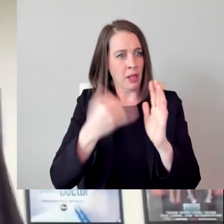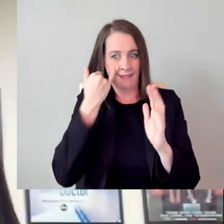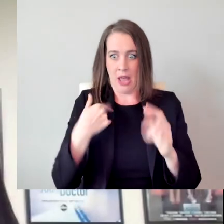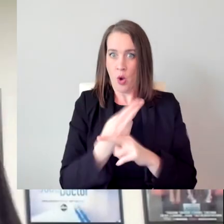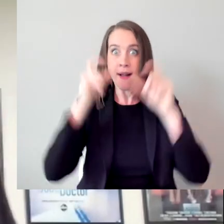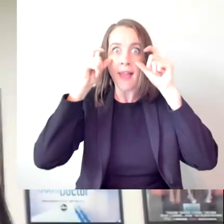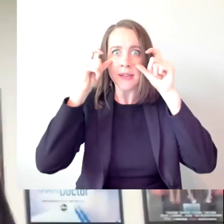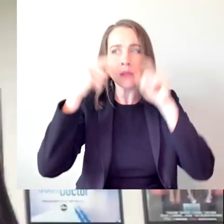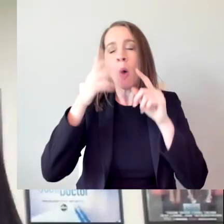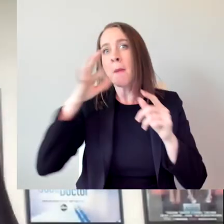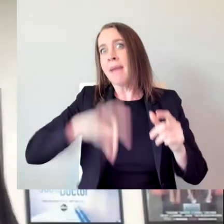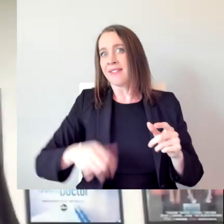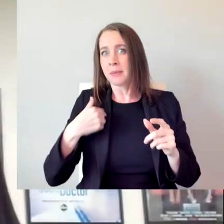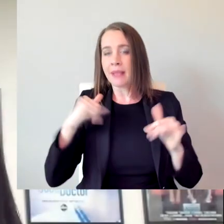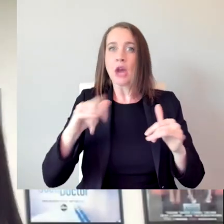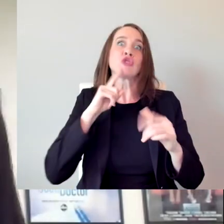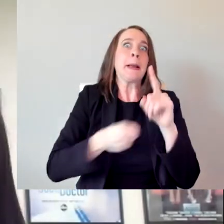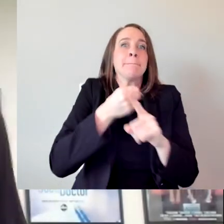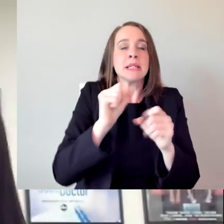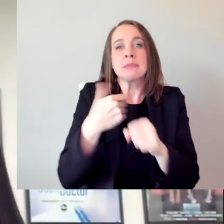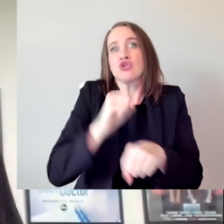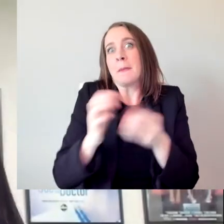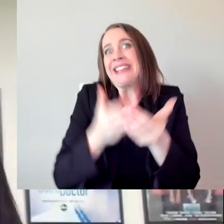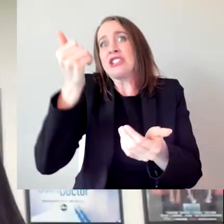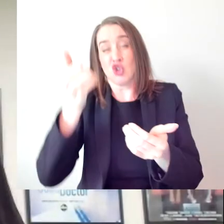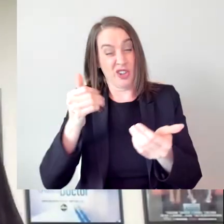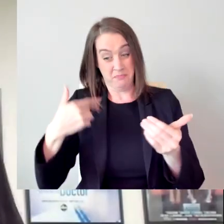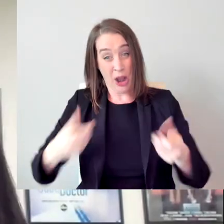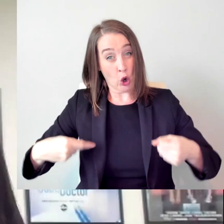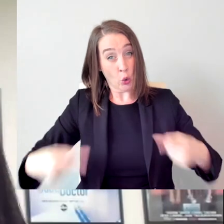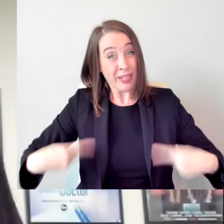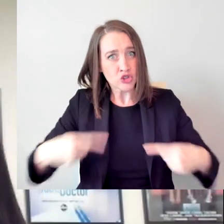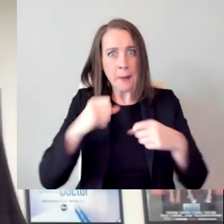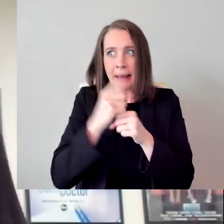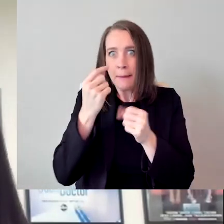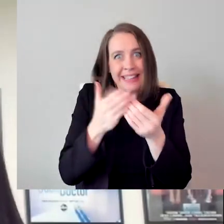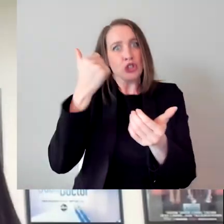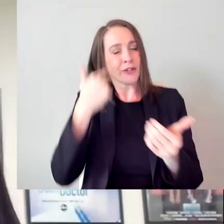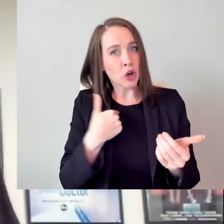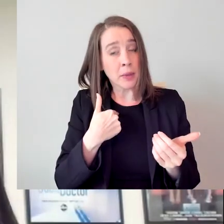Our chairs make that world of difference for us. For some other people, it might be closed captioning, right?